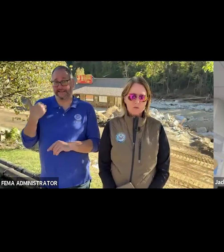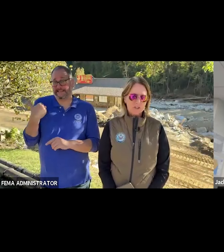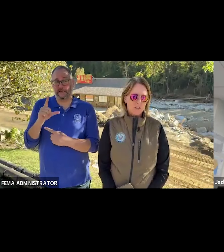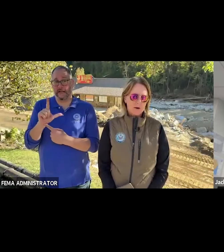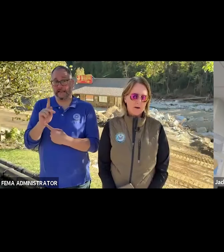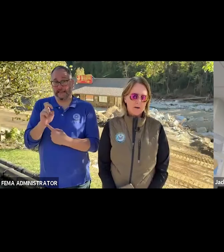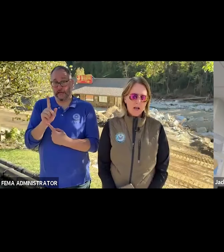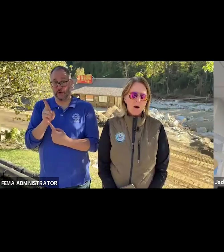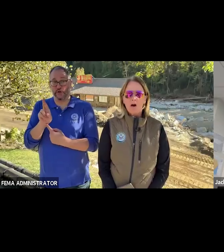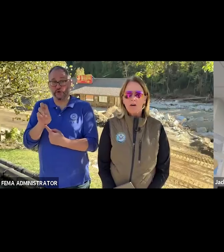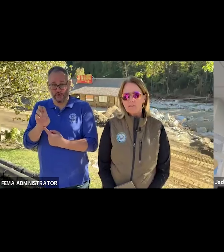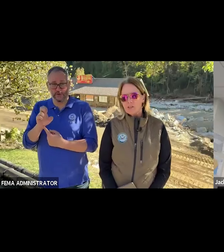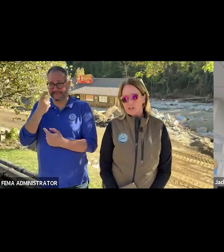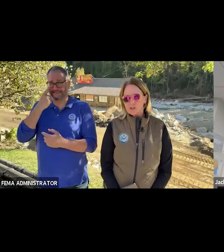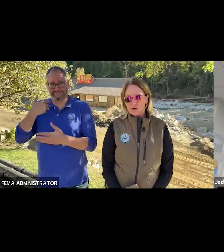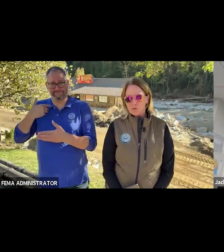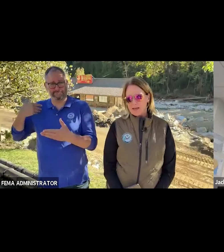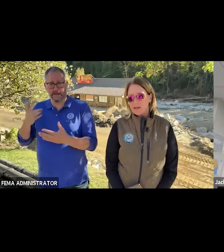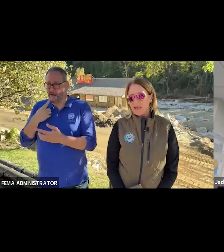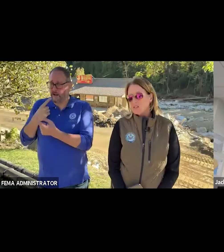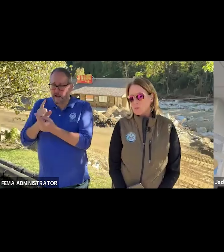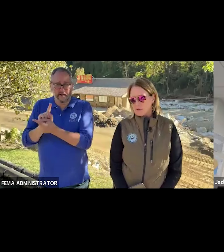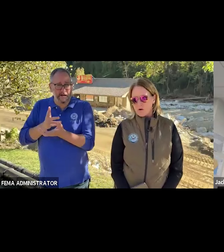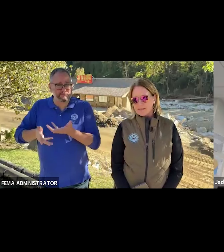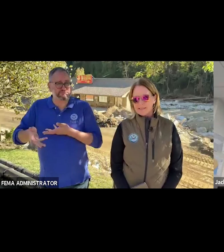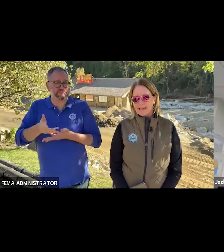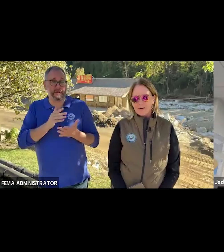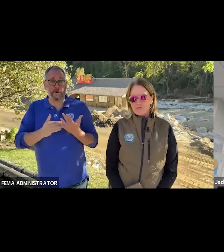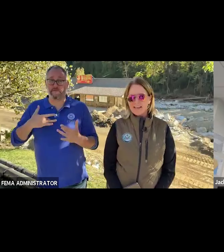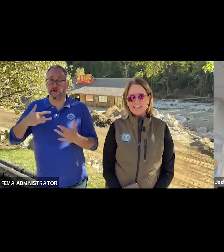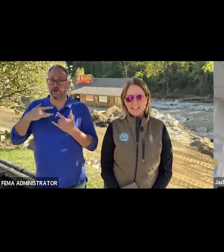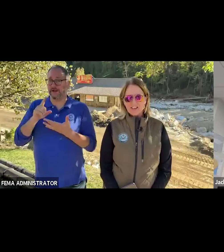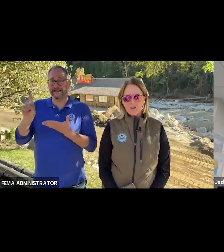which is where part of the concern we had last week was, and what I can tell you